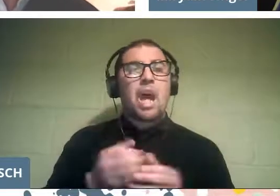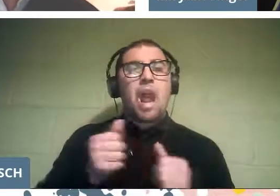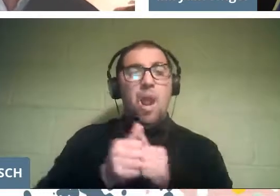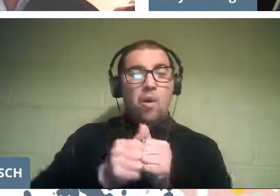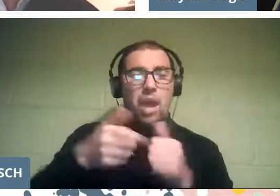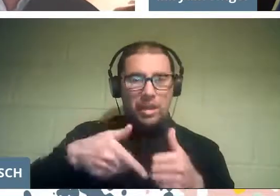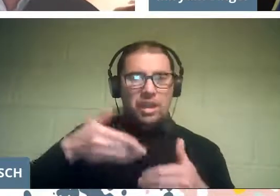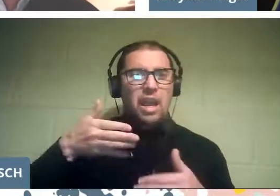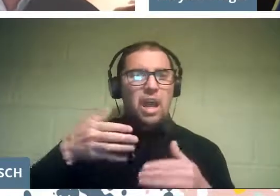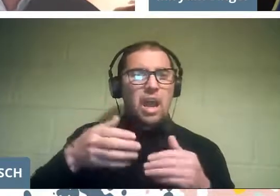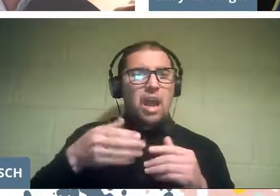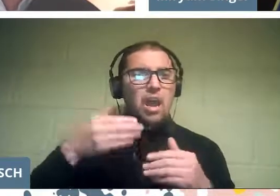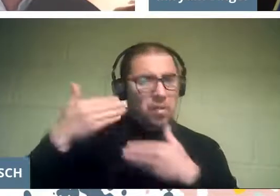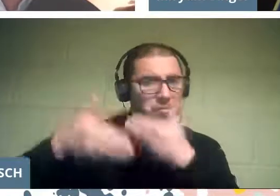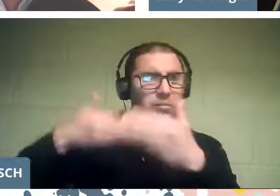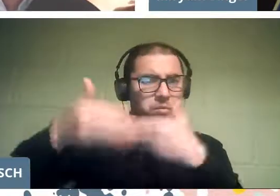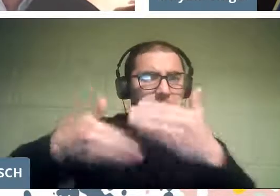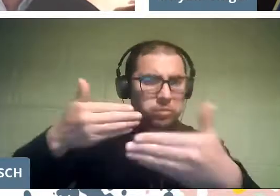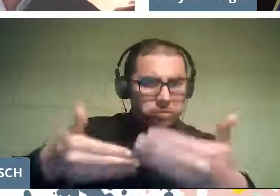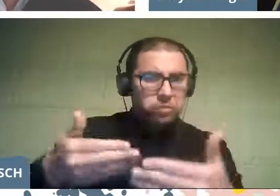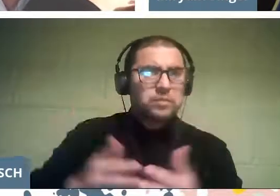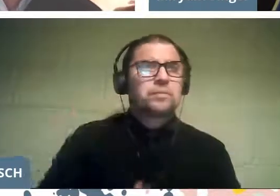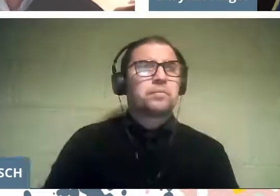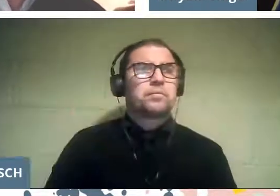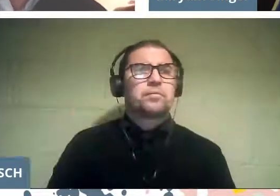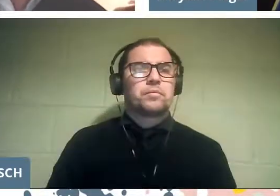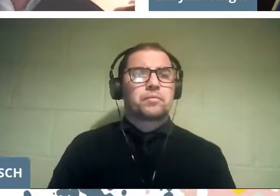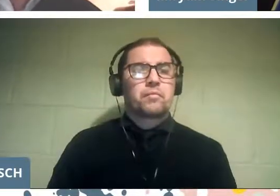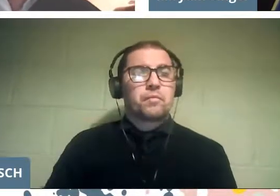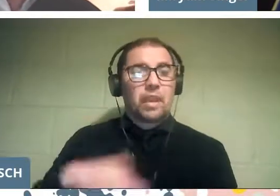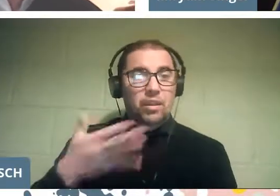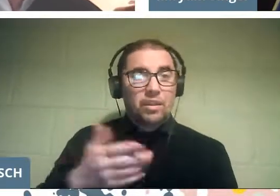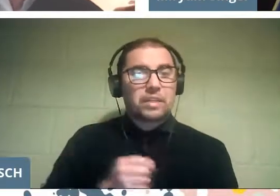during all these months. As well as the entire team